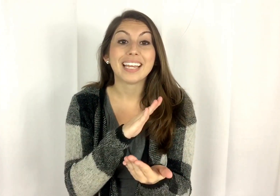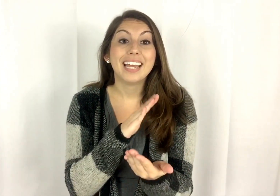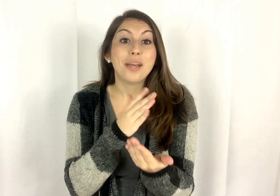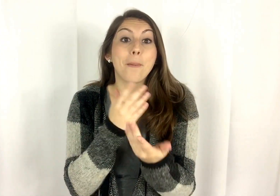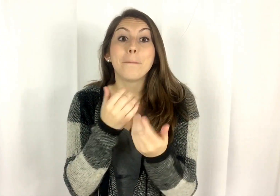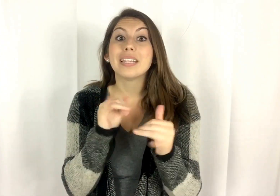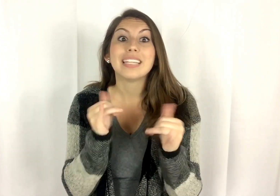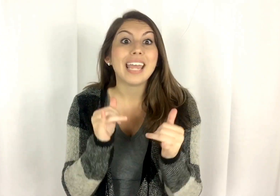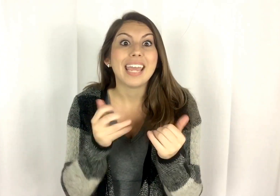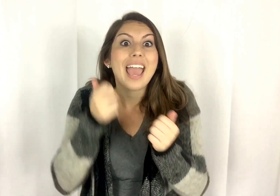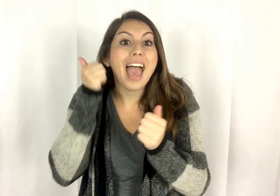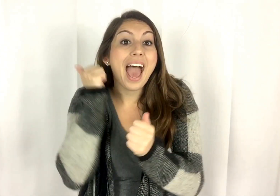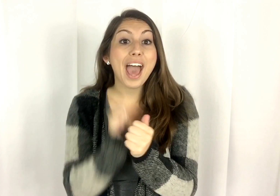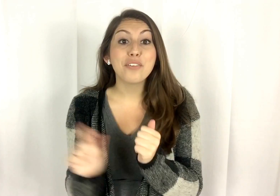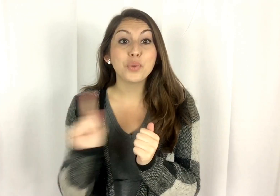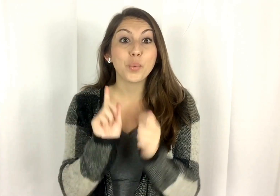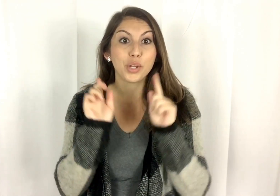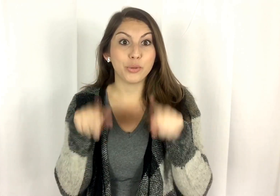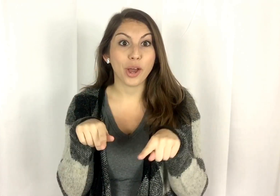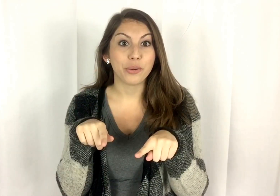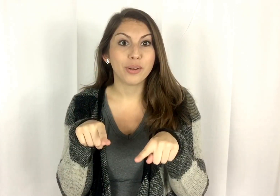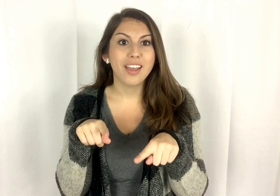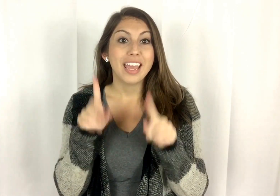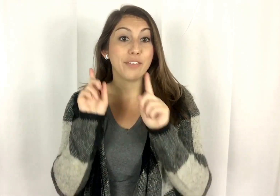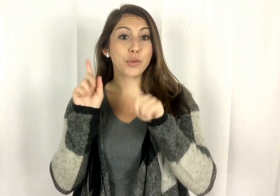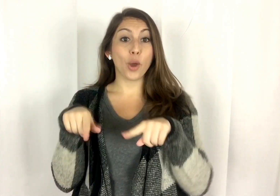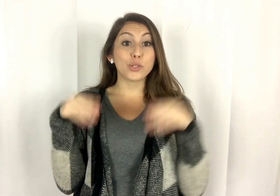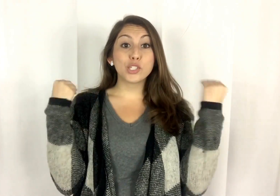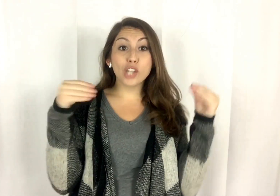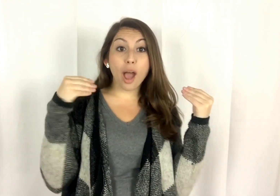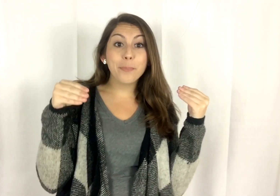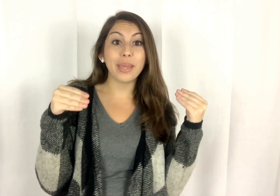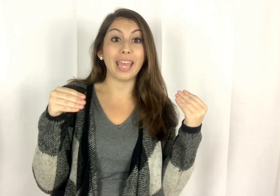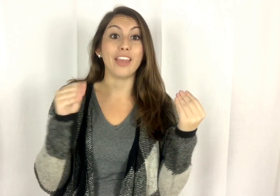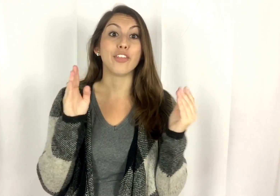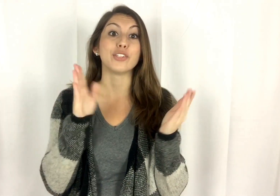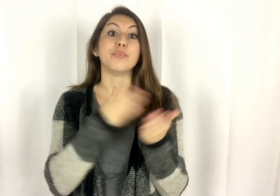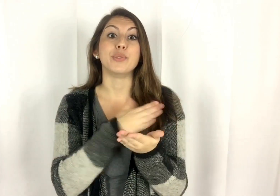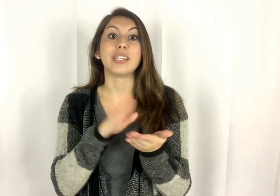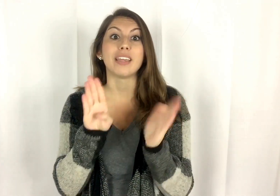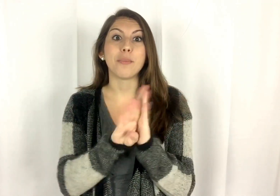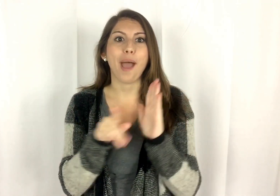playing everywhere you go. If you go shopping, there's music in the background.